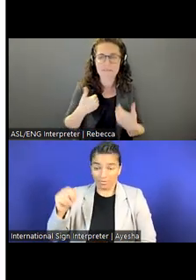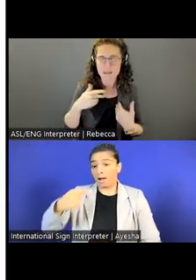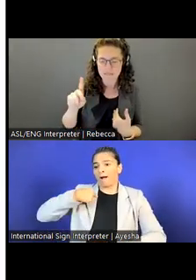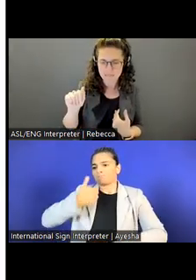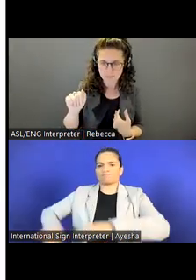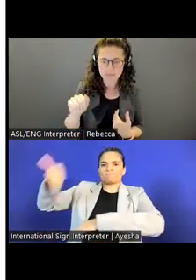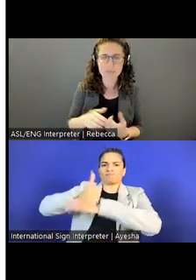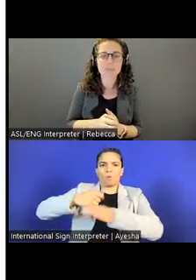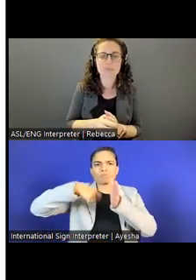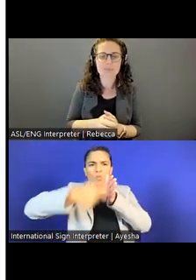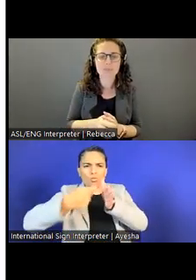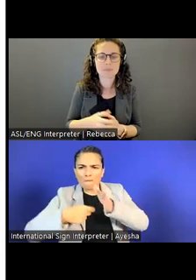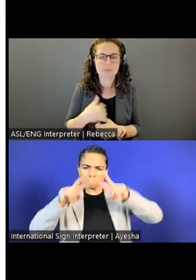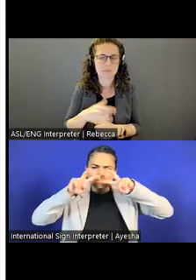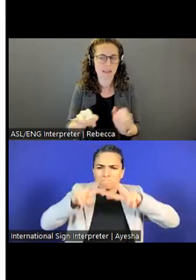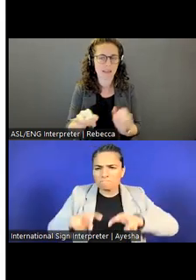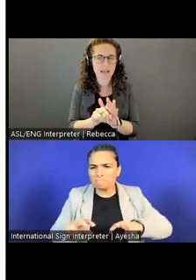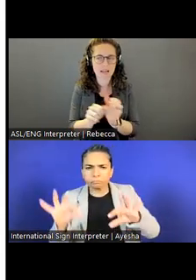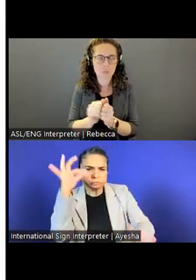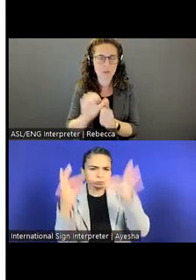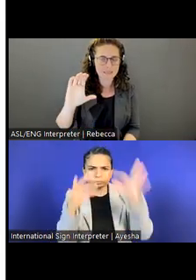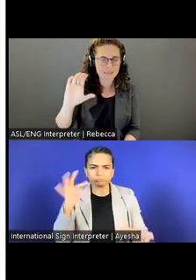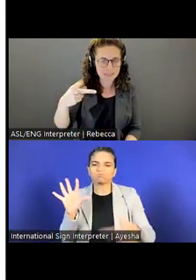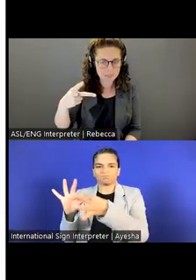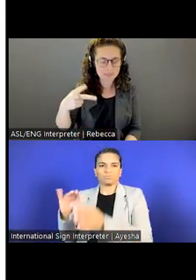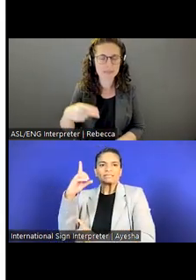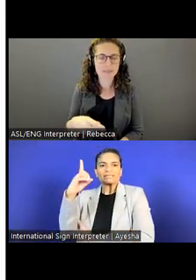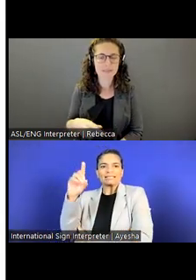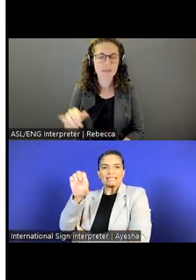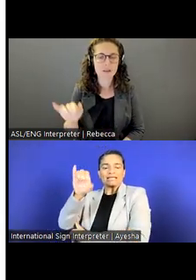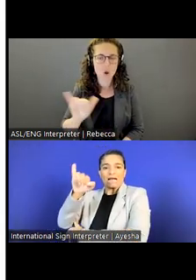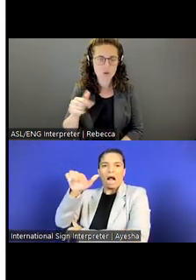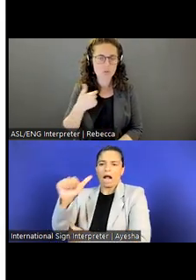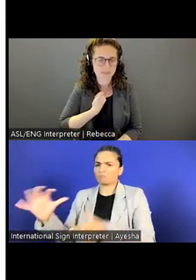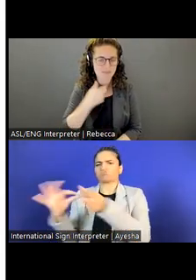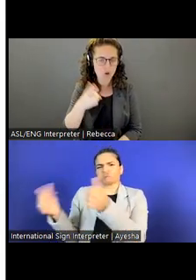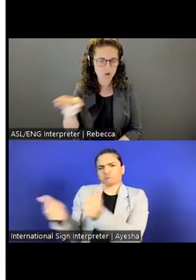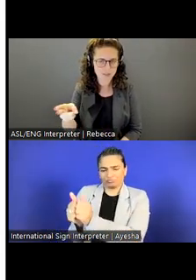I identify with cerebral palsy as well as being hard of hearing.